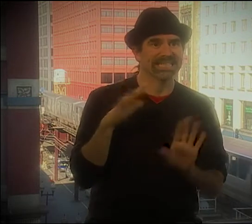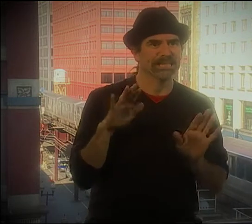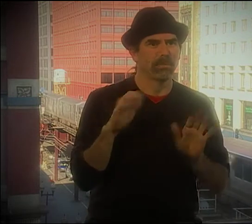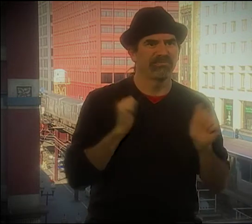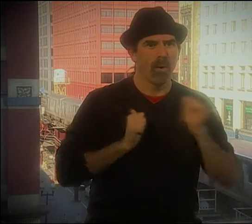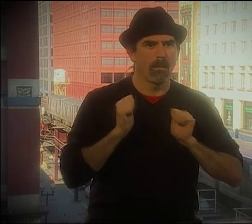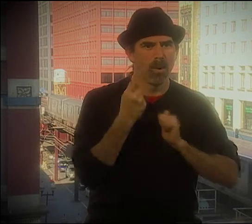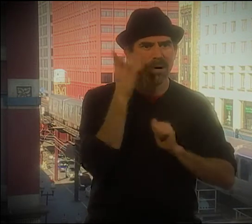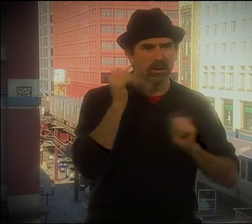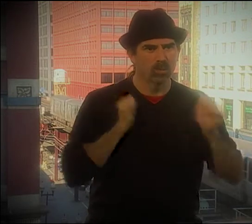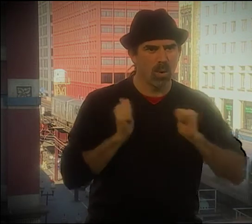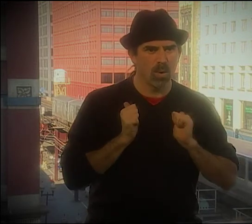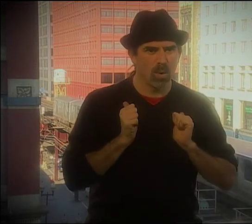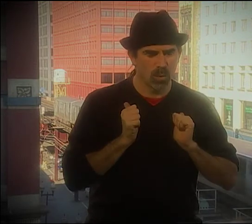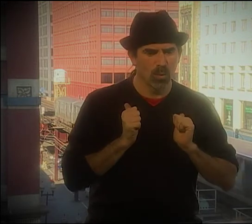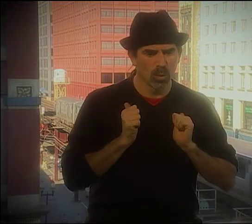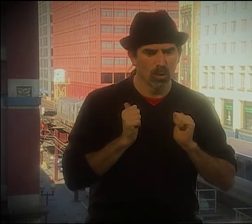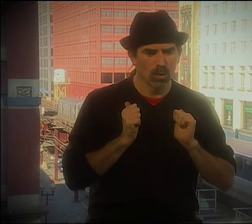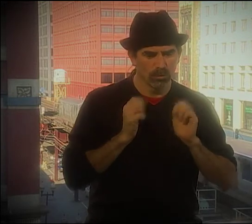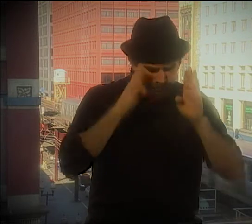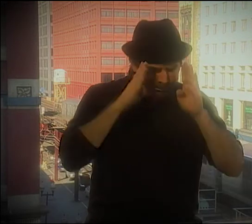RECENTLY, NO. NO, NO, THAT'S FINE.